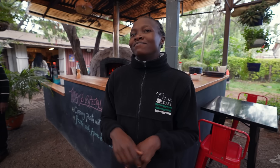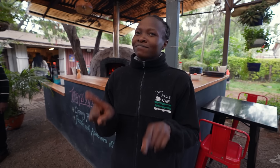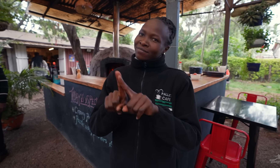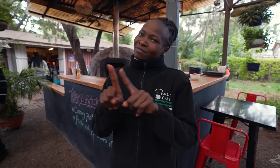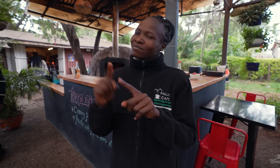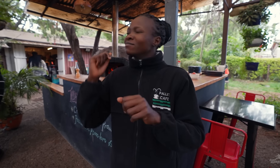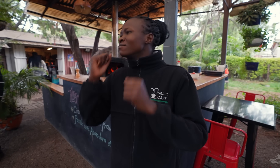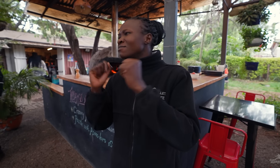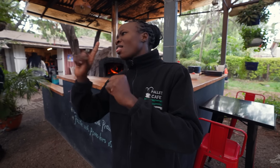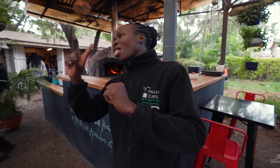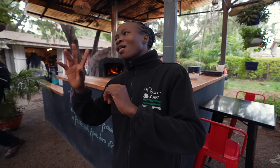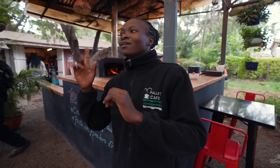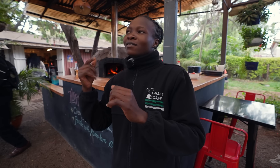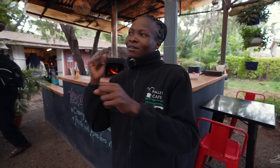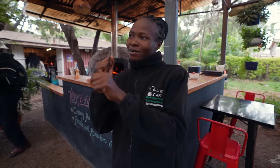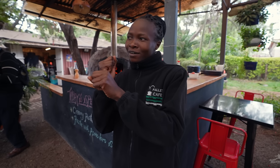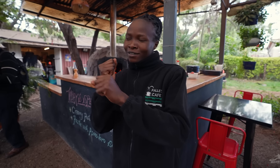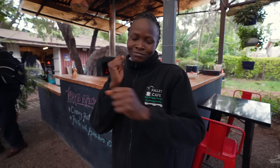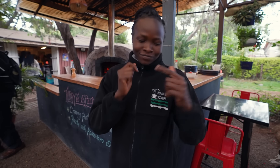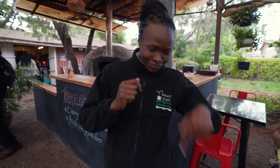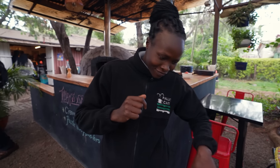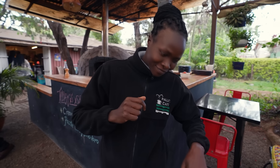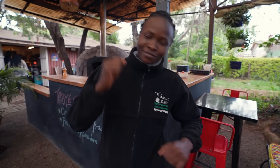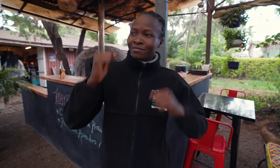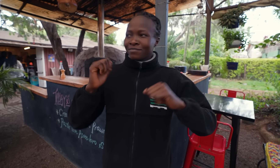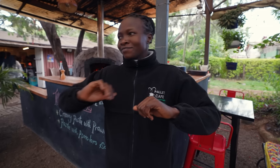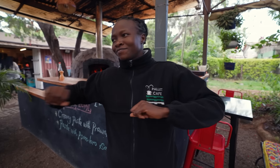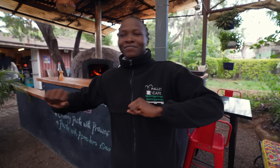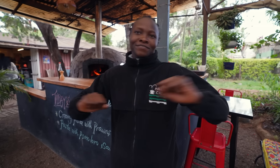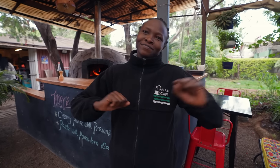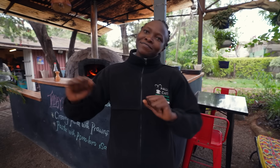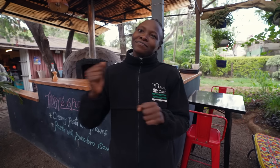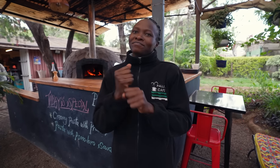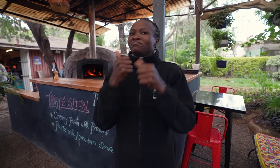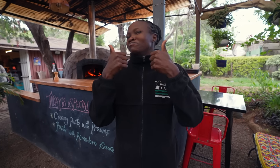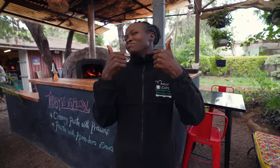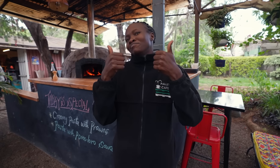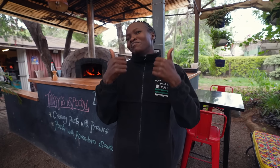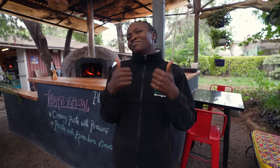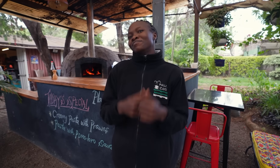I balance my training with my work here,